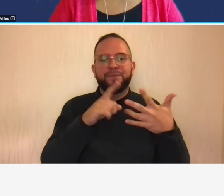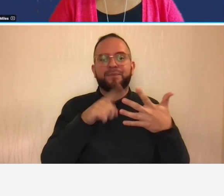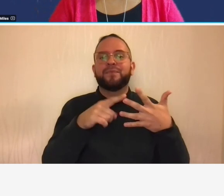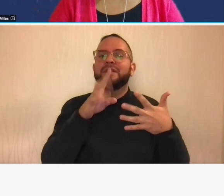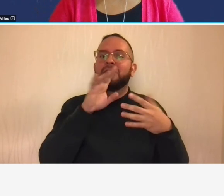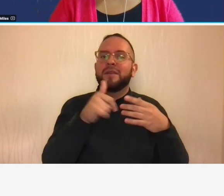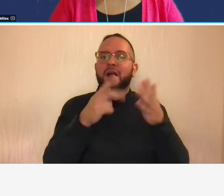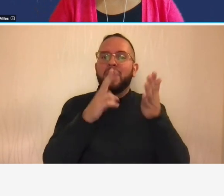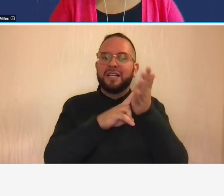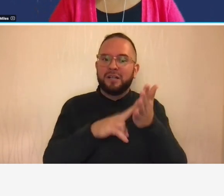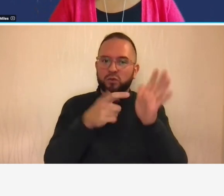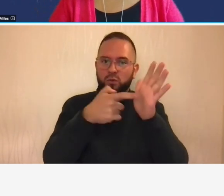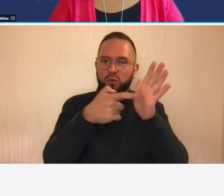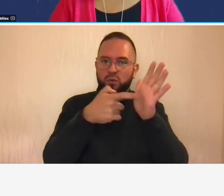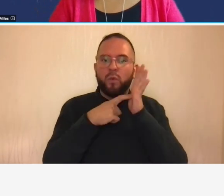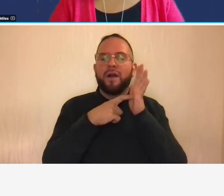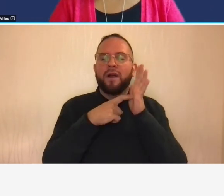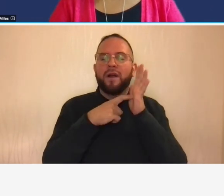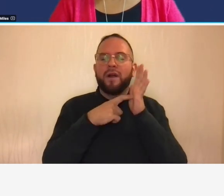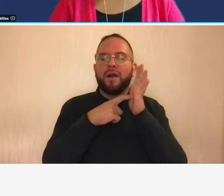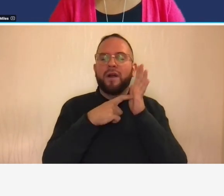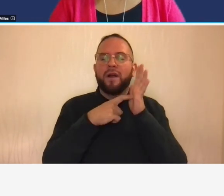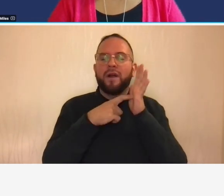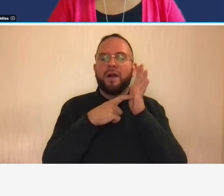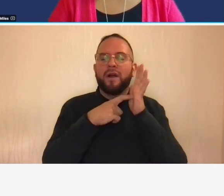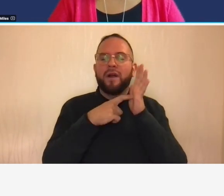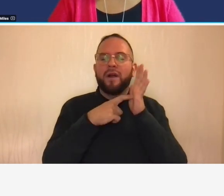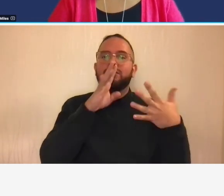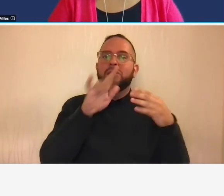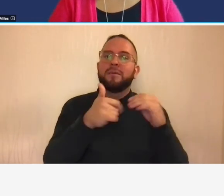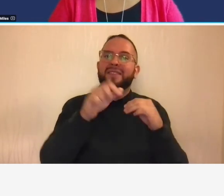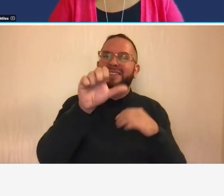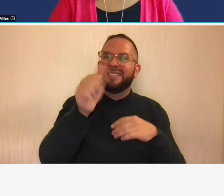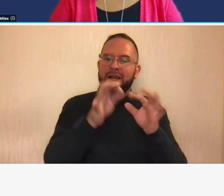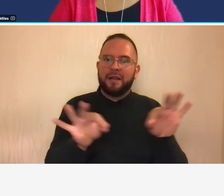system compliance we also talked about the 10 key elements of an adequate accounting system